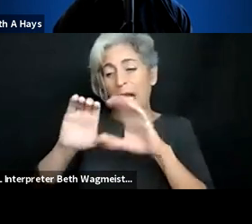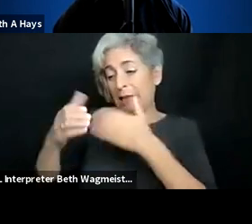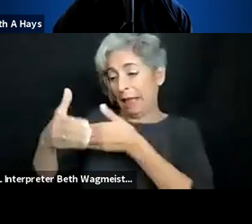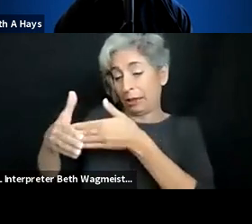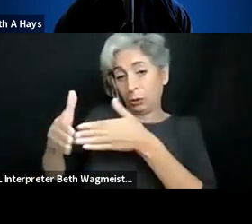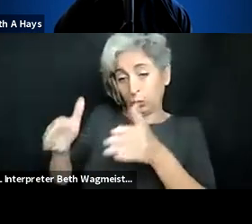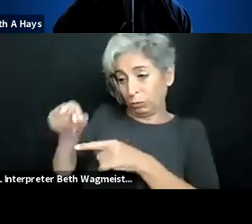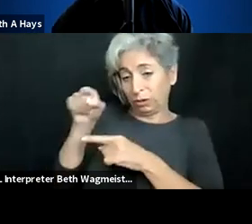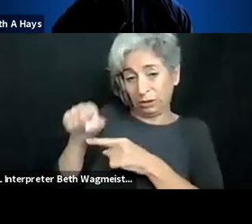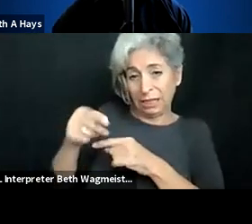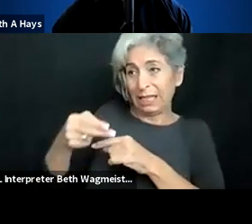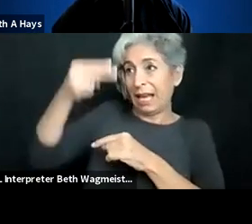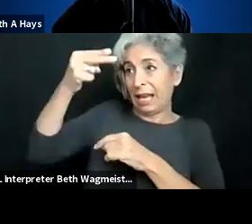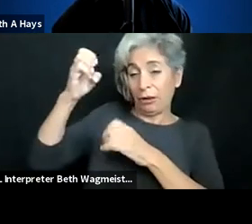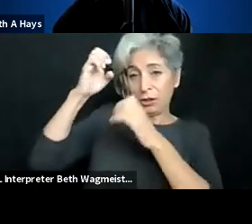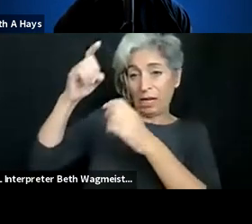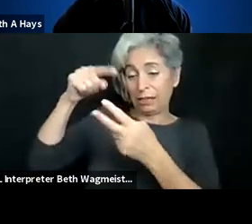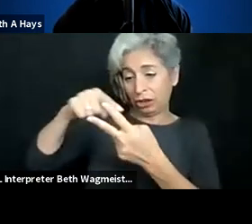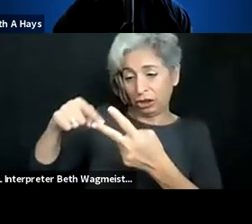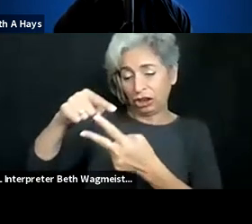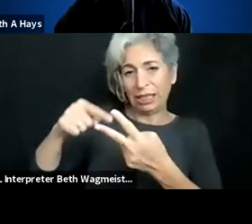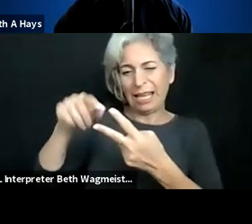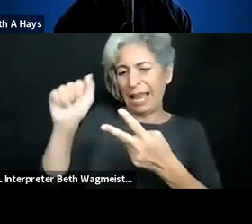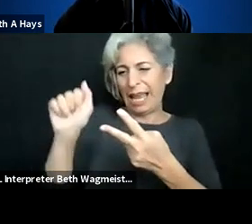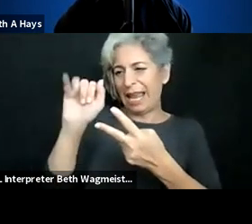I would like to emphasize